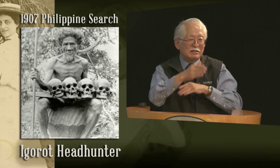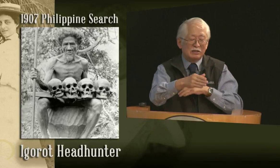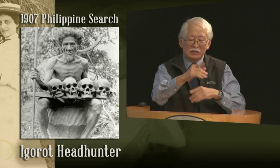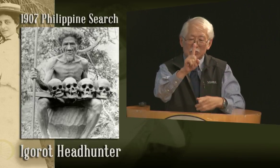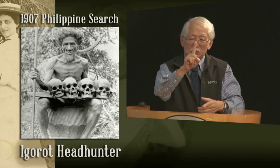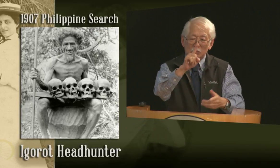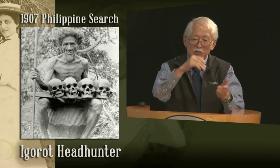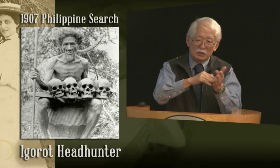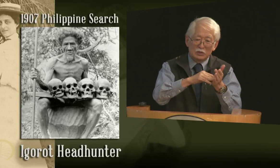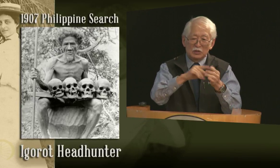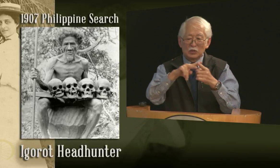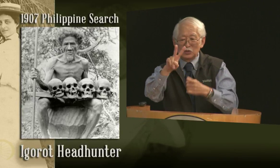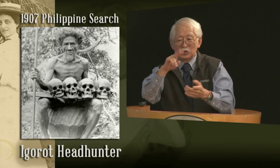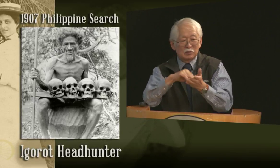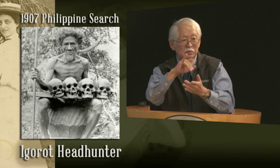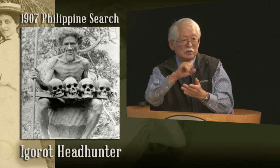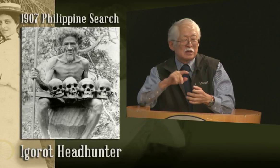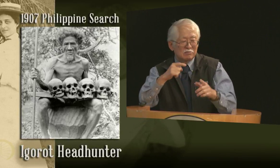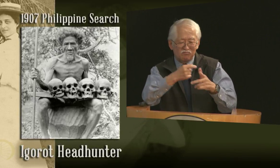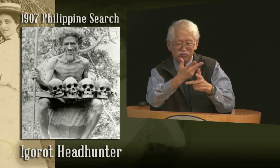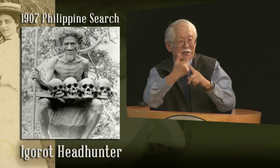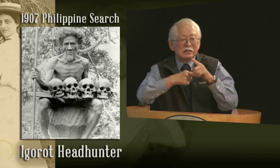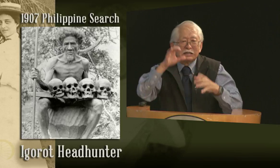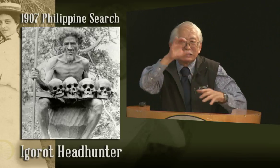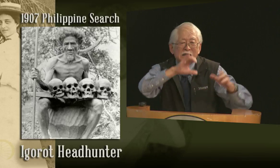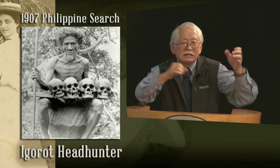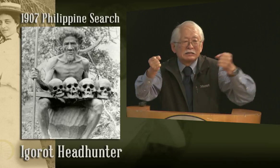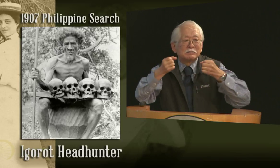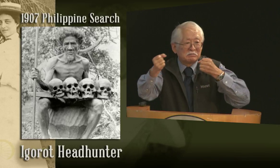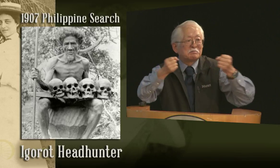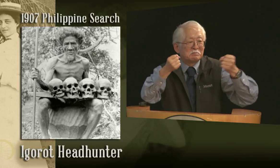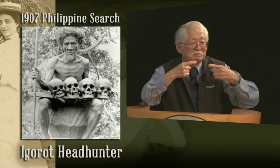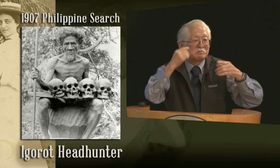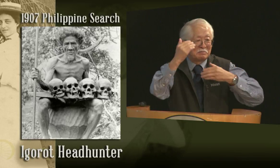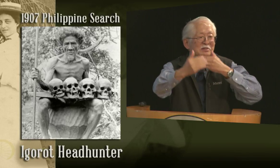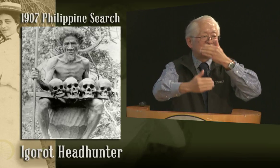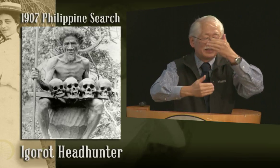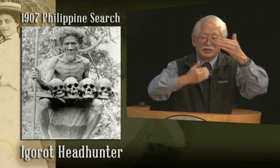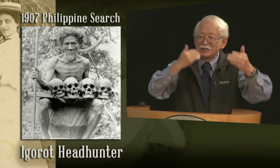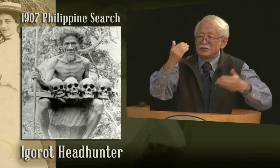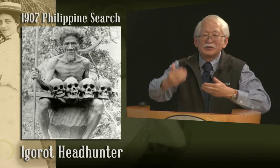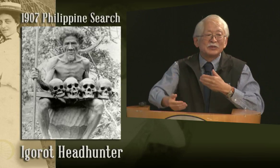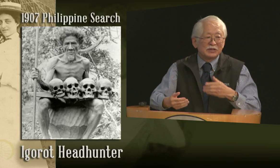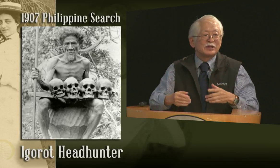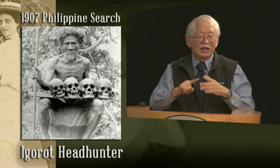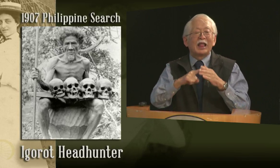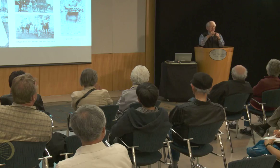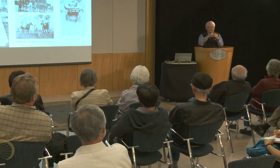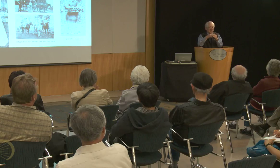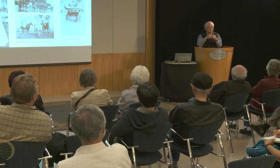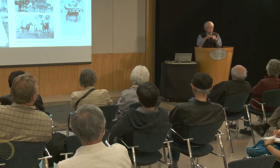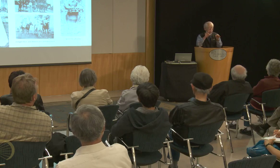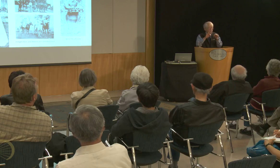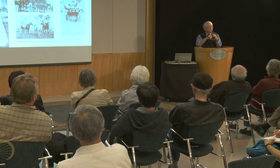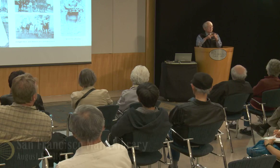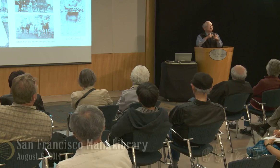Despite that she'd walk among them and she'd go, I think, 1000 or 2000 miles, and would find these children and eventually brought them